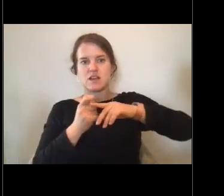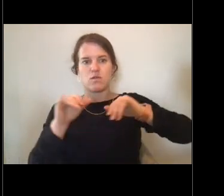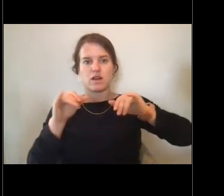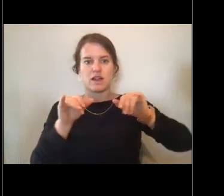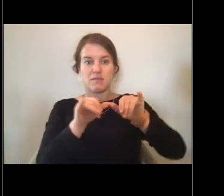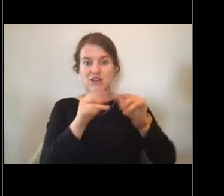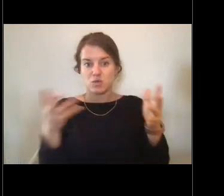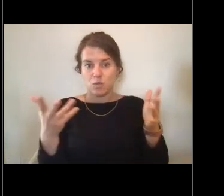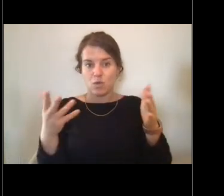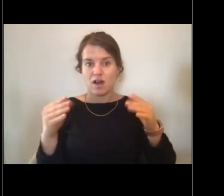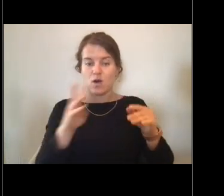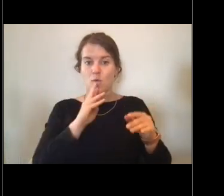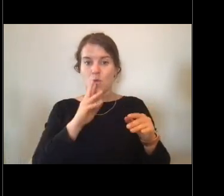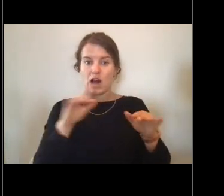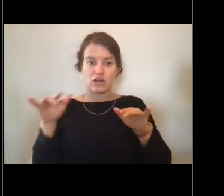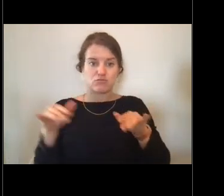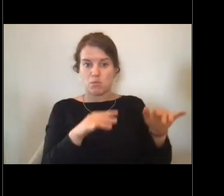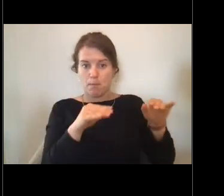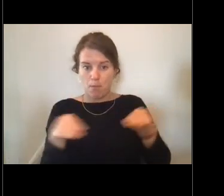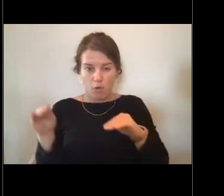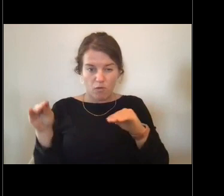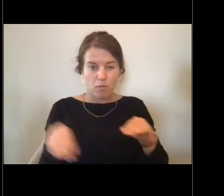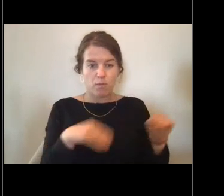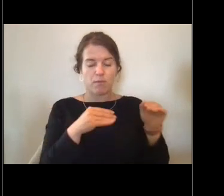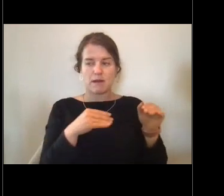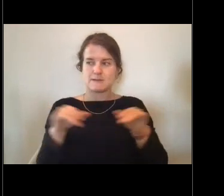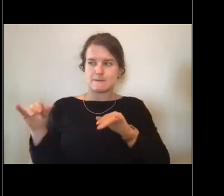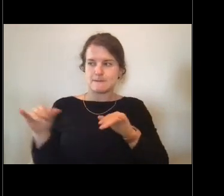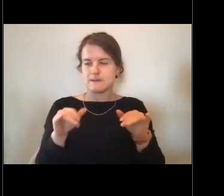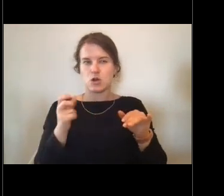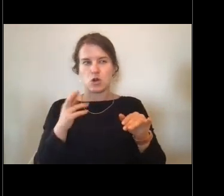Some of them have instruments to listen